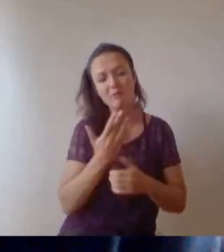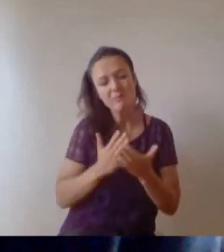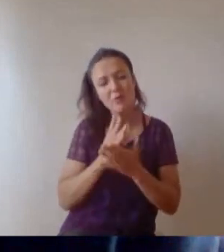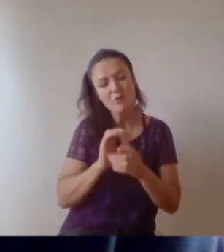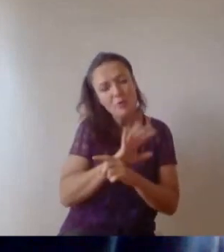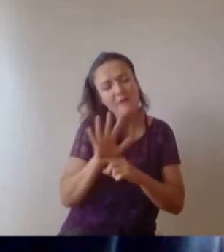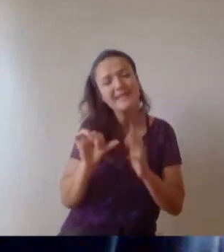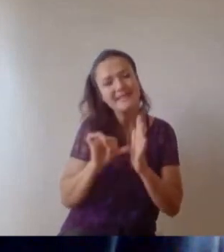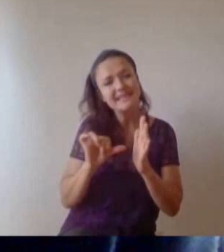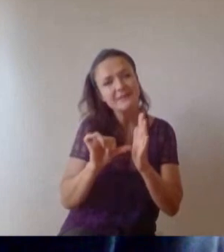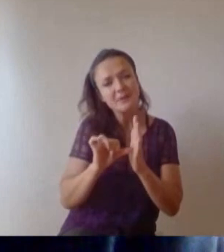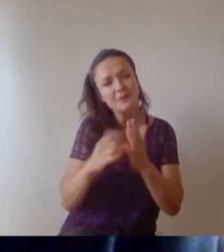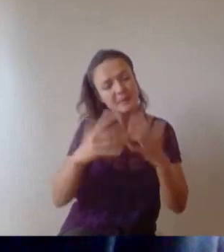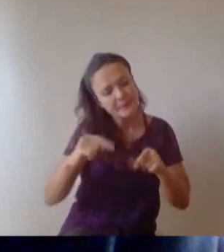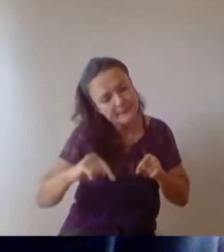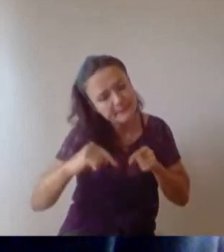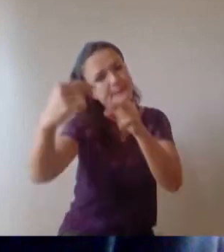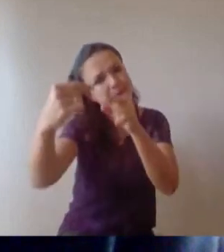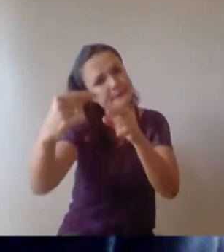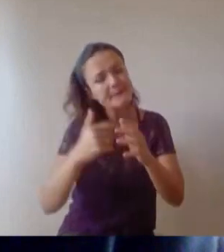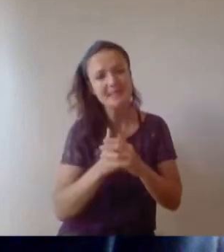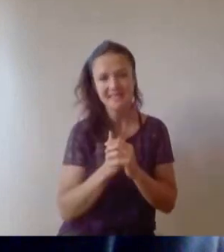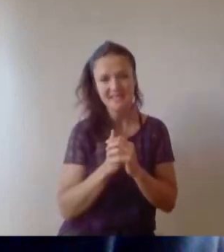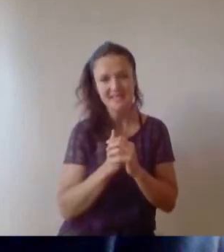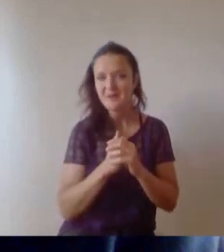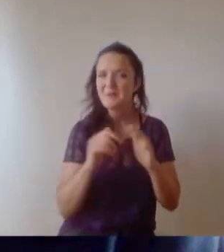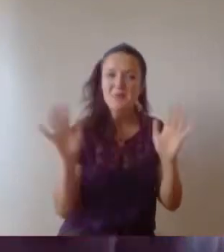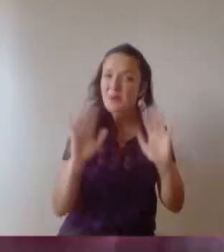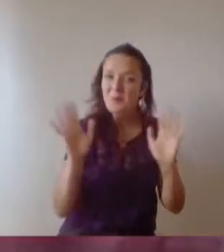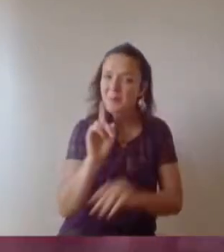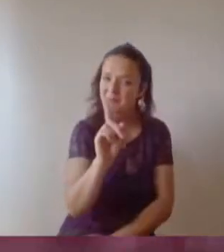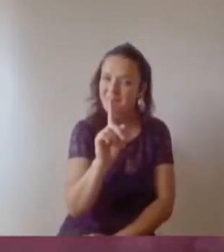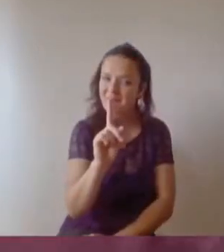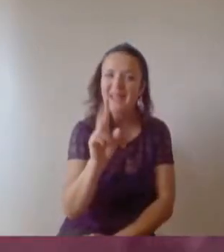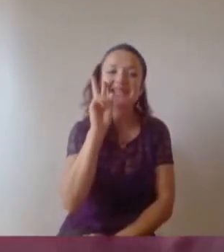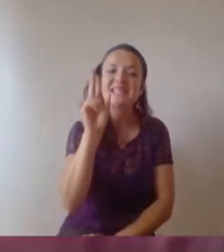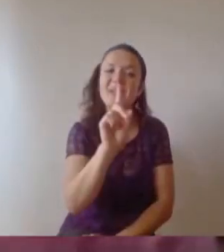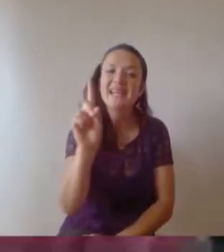it is not goodbye, it is a see later. My name is Enyi Okpara. I'm a final year